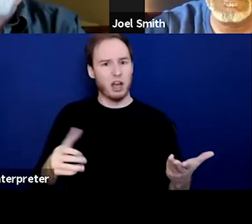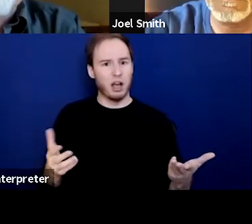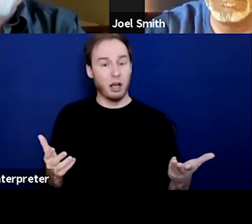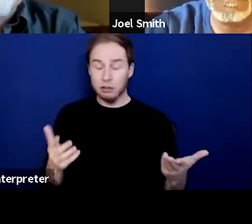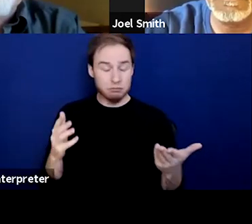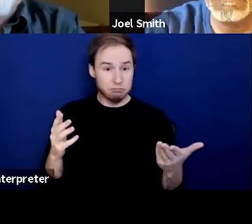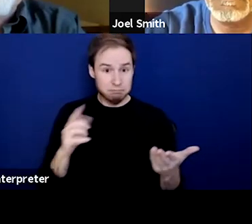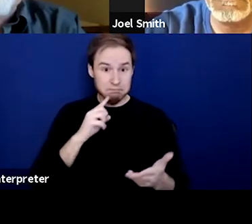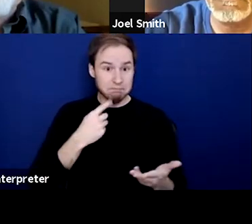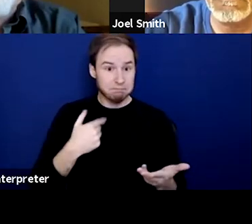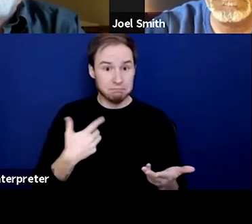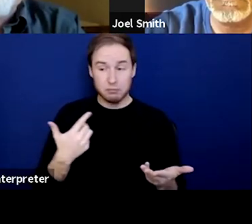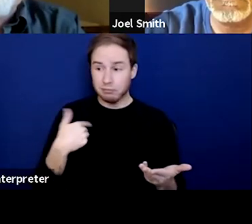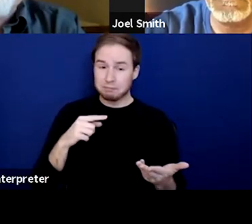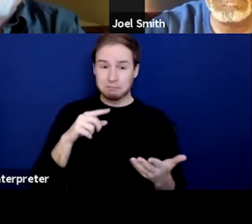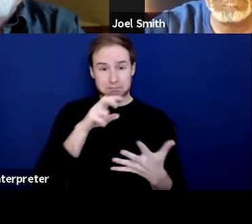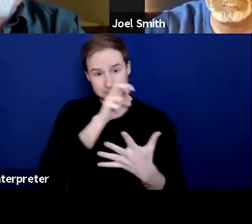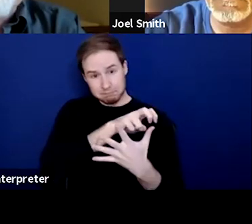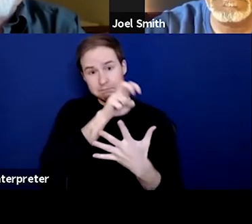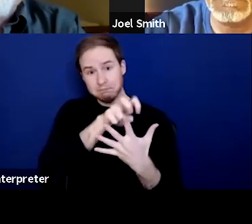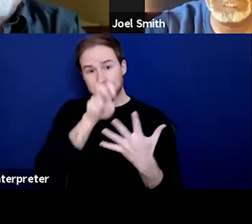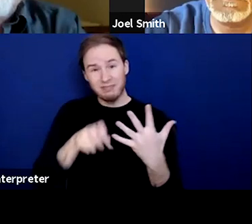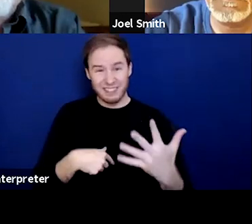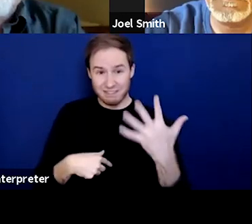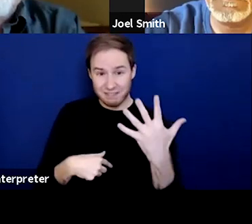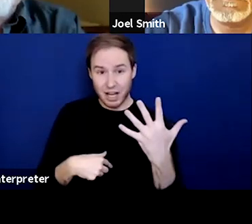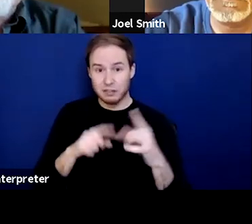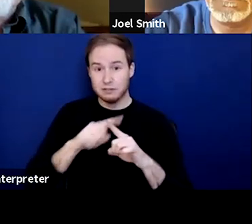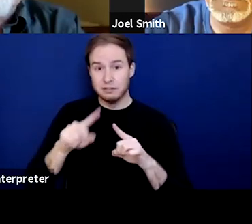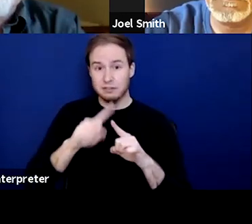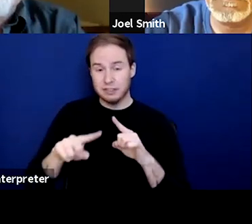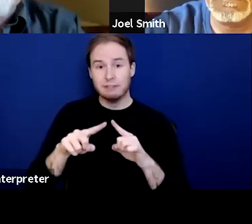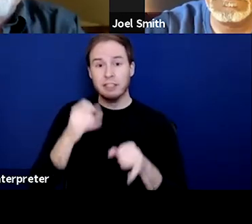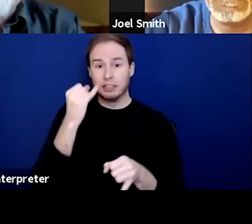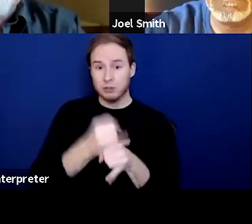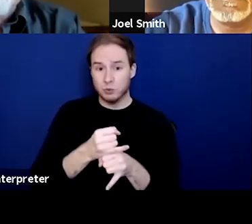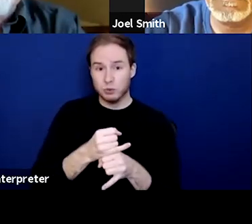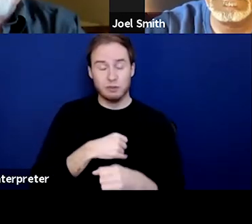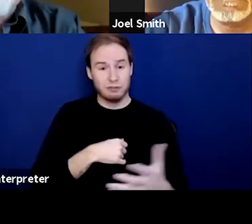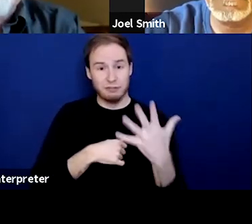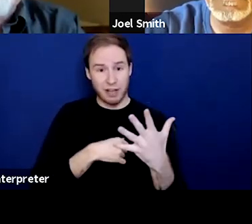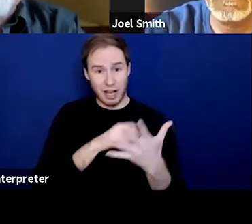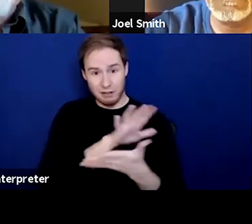Nobody. I went into five institutions, five weeks. I probably spent three months of my life institutionalized,